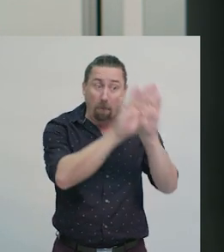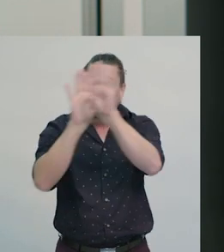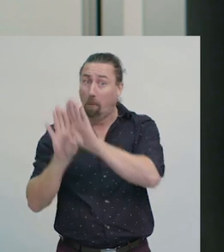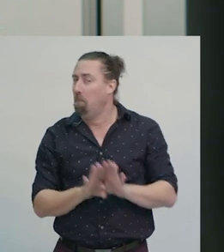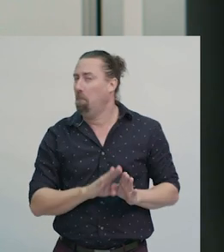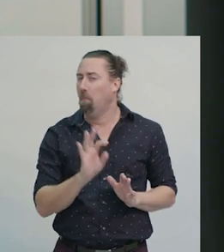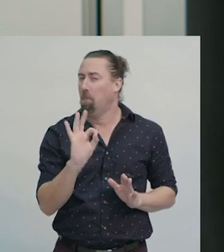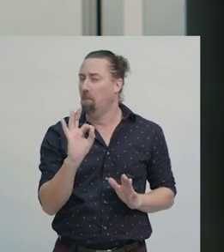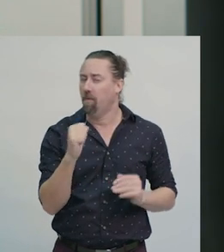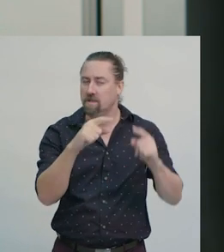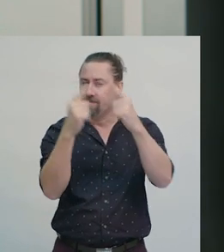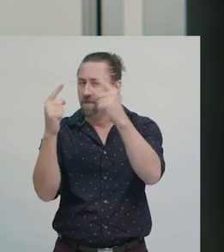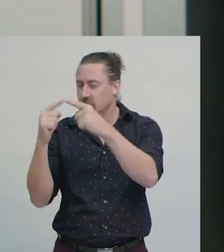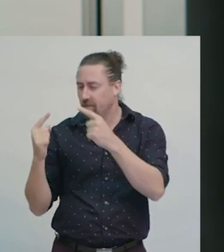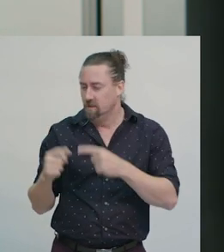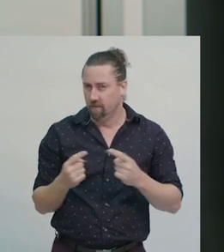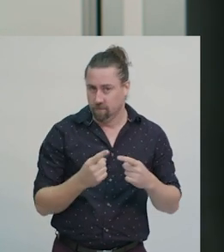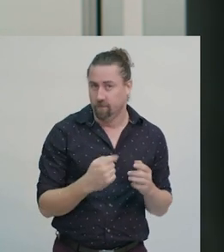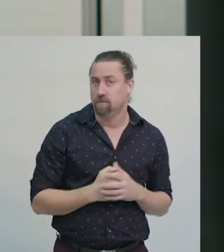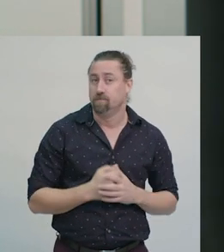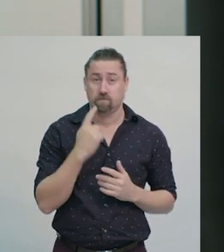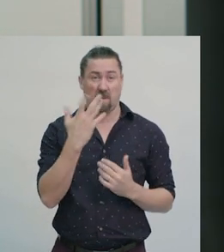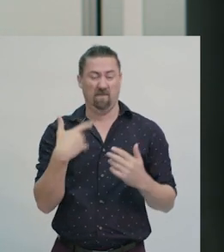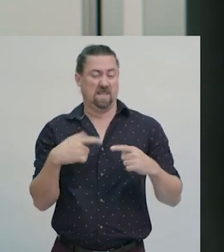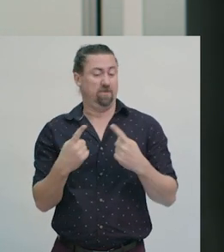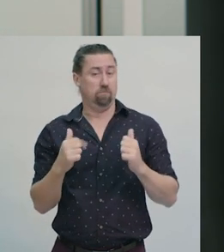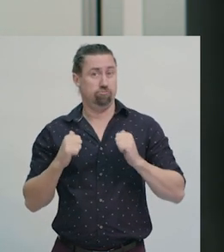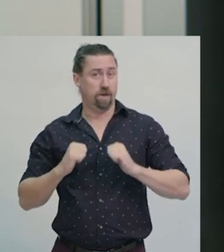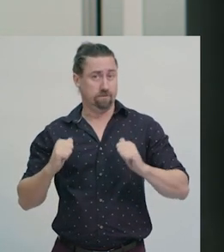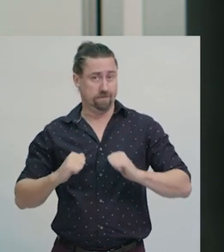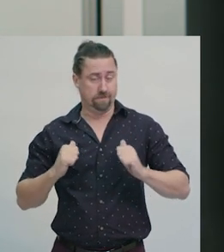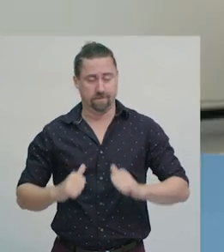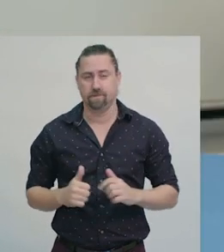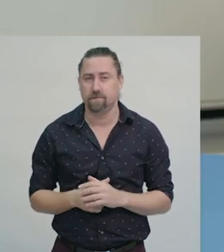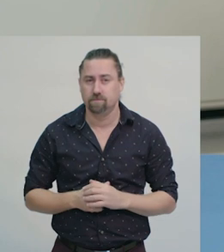Let's try using a different scale to practise our navigation skills.